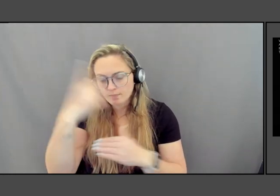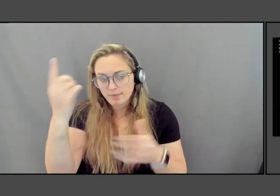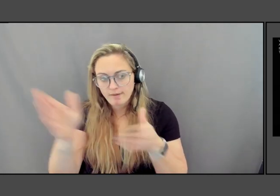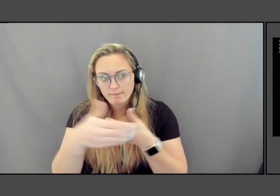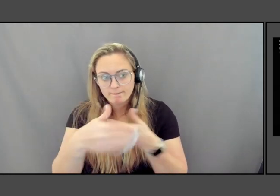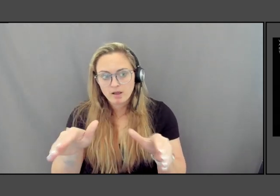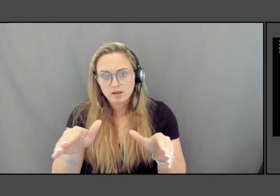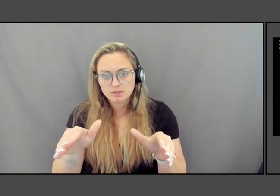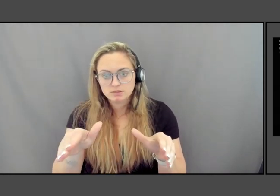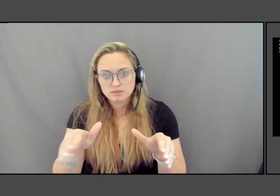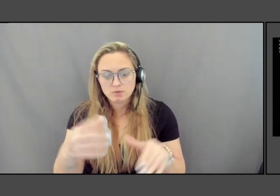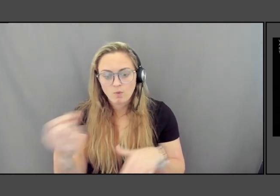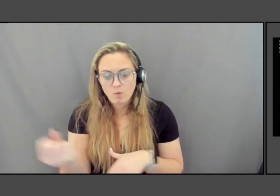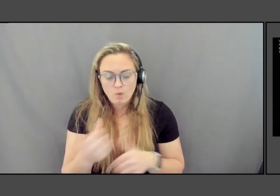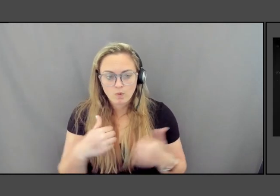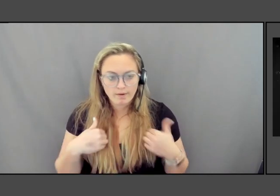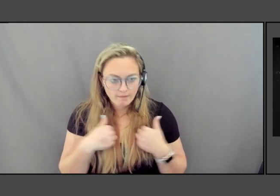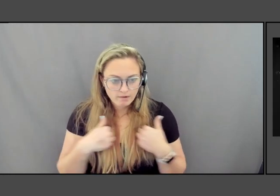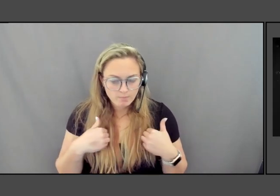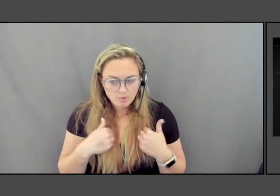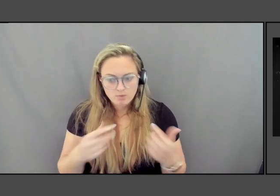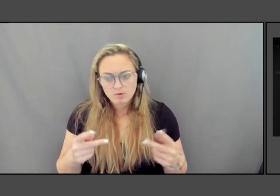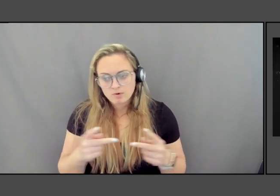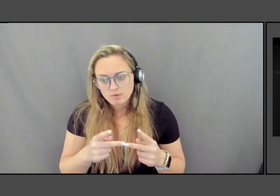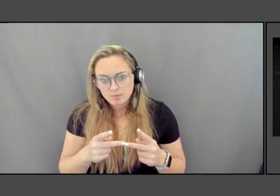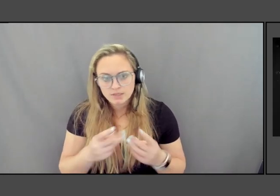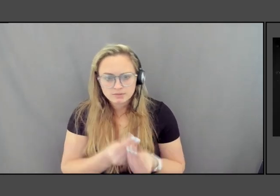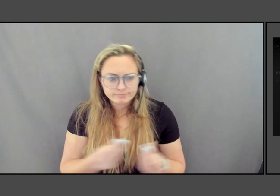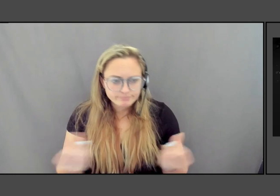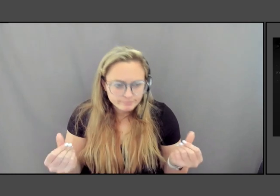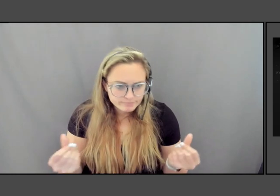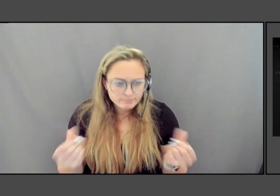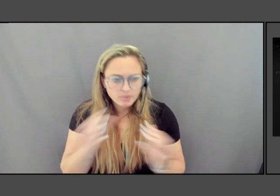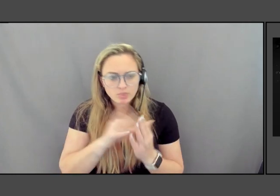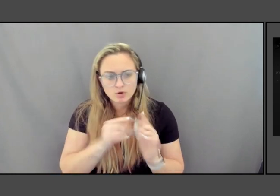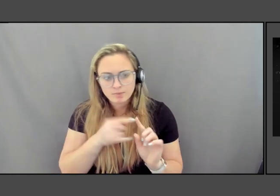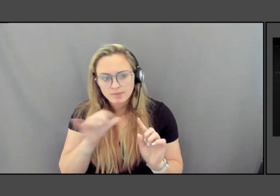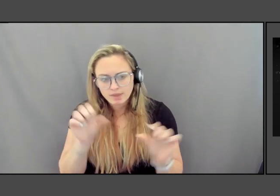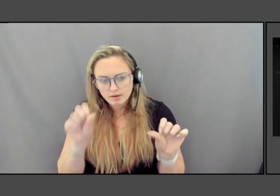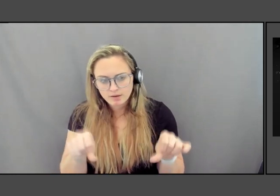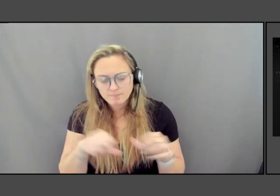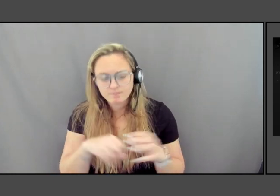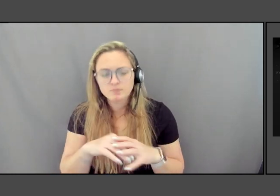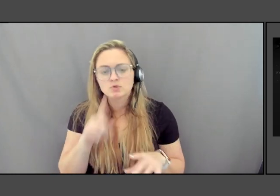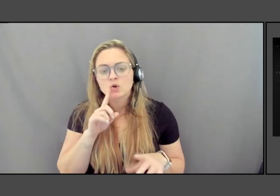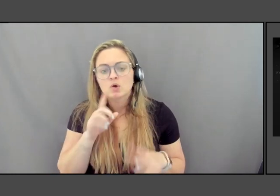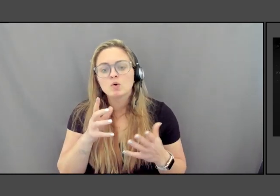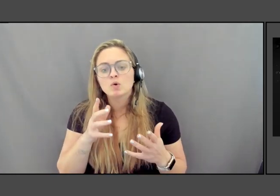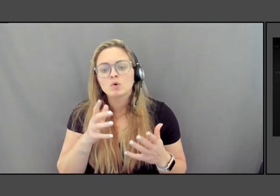or place that was disappearing and learn about it. So in a way, the heart of what is missing is a website.